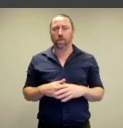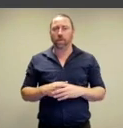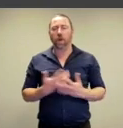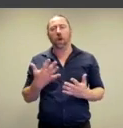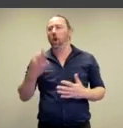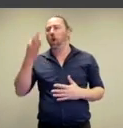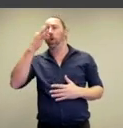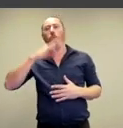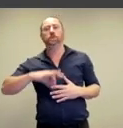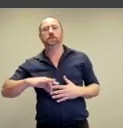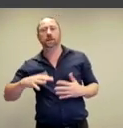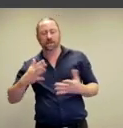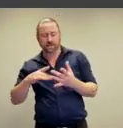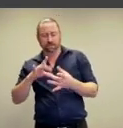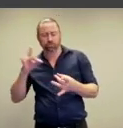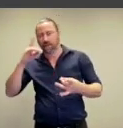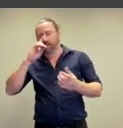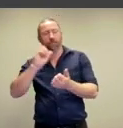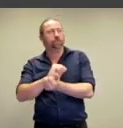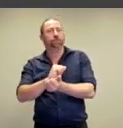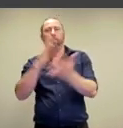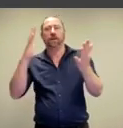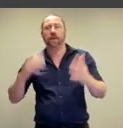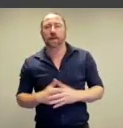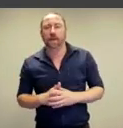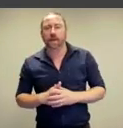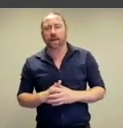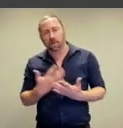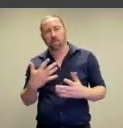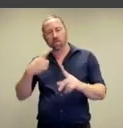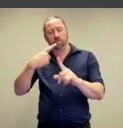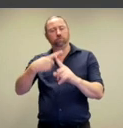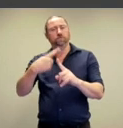vibration.